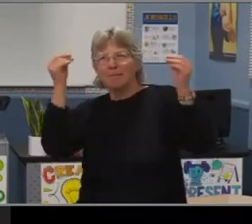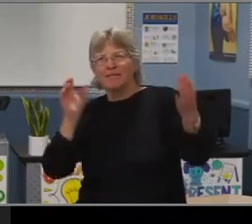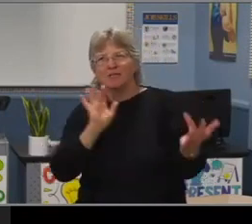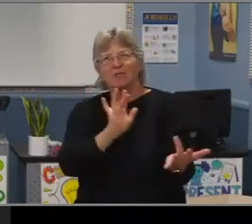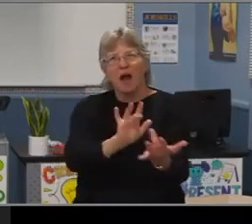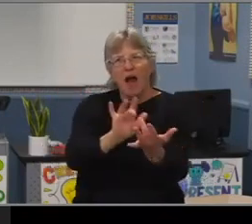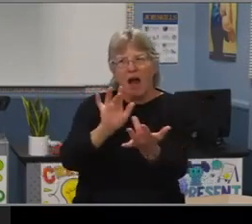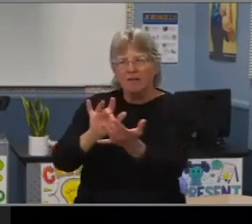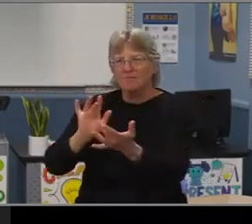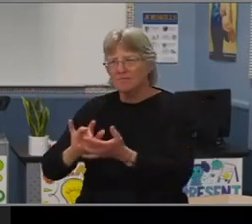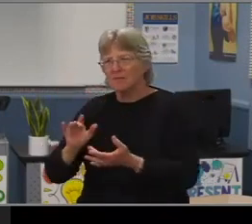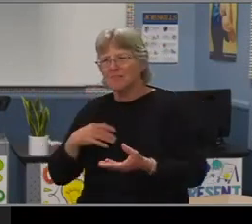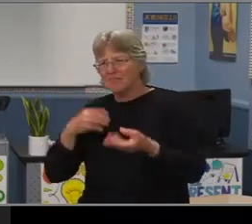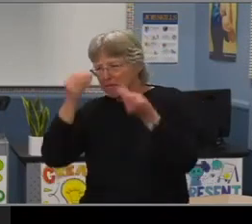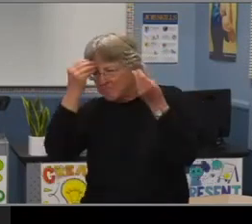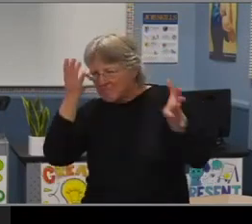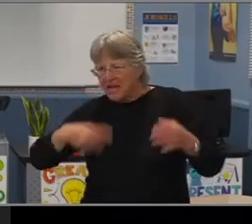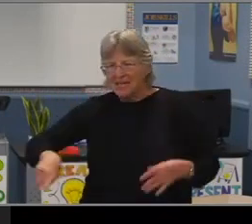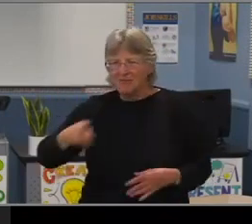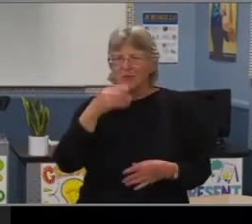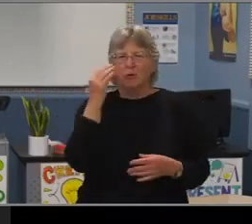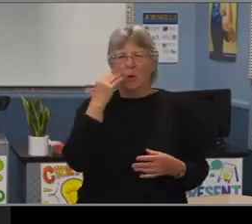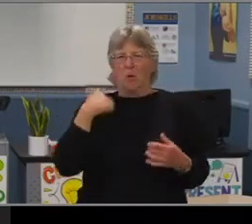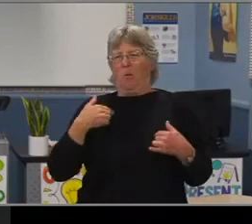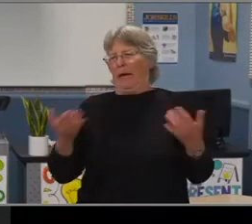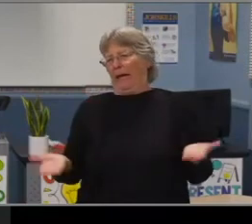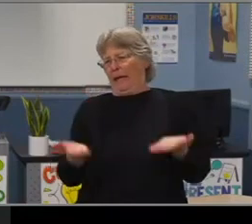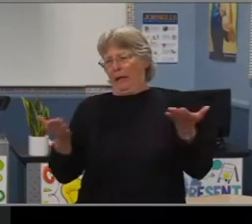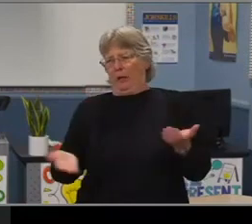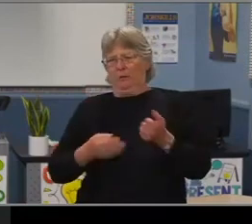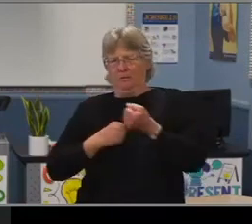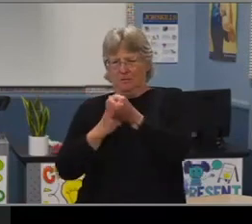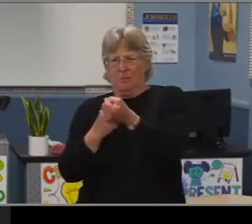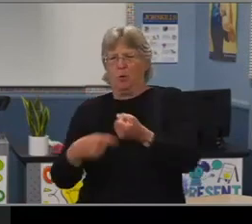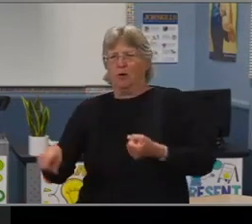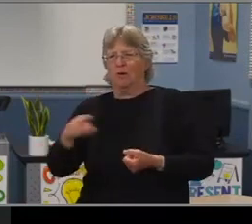that they're there for us, it really helps me. Thank you for asking.